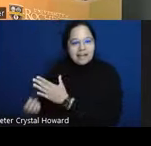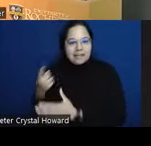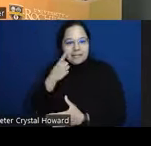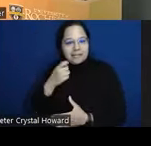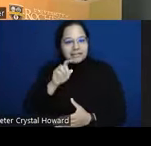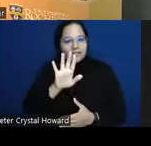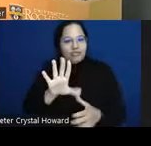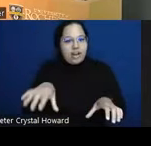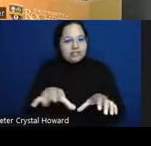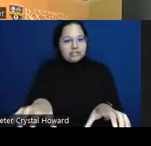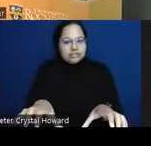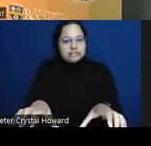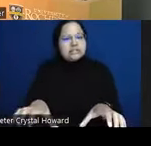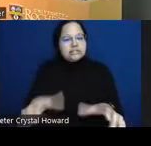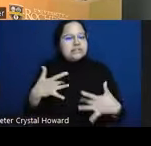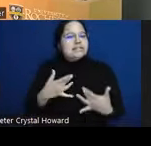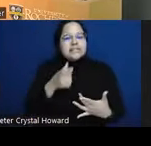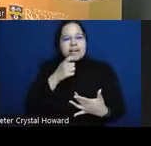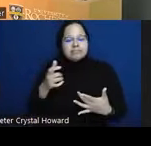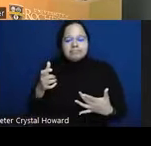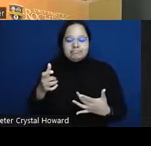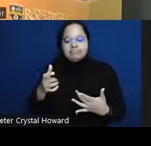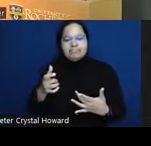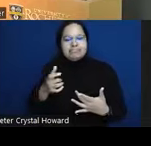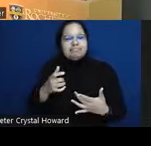of things that they advocate in slow motion with lots of adjectives and maybe even some